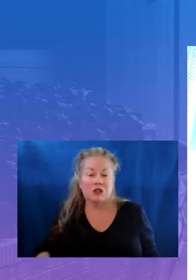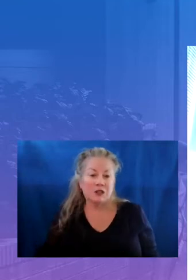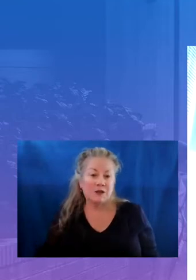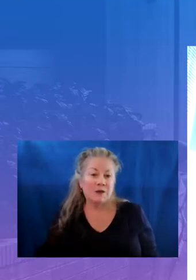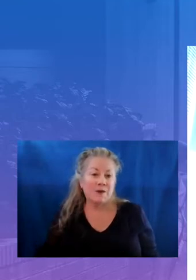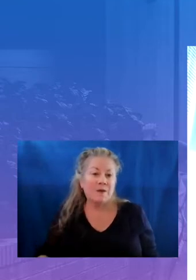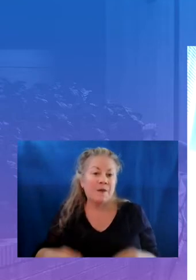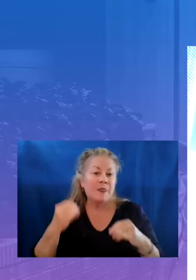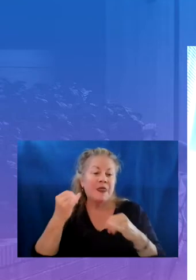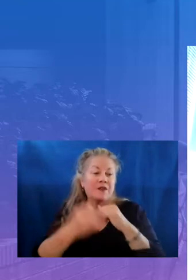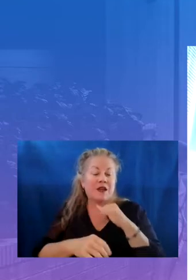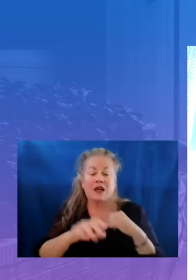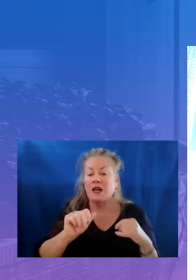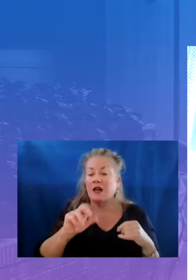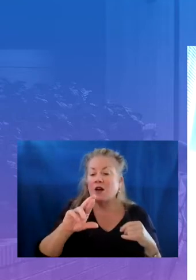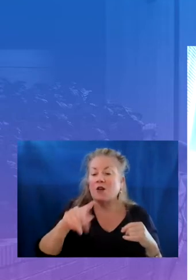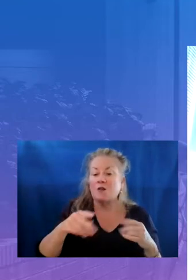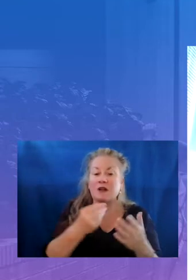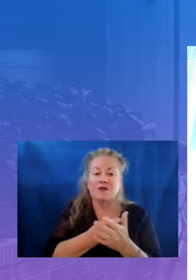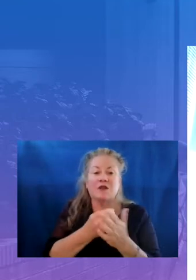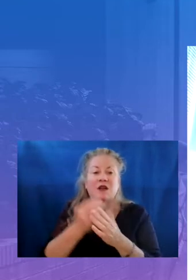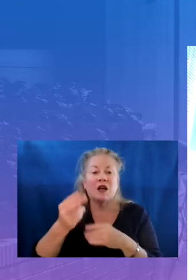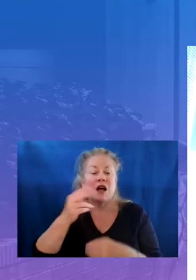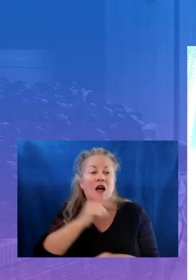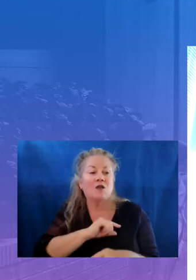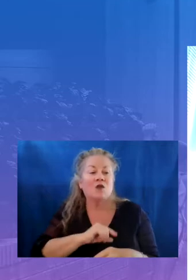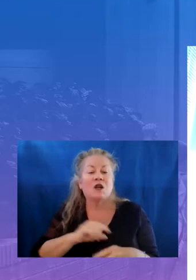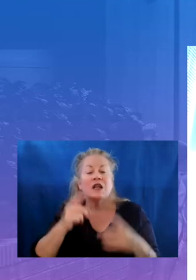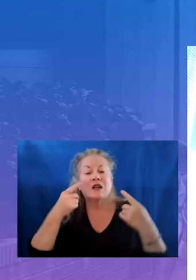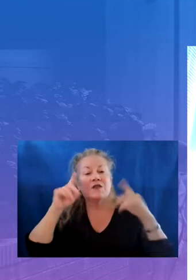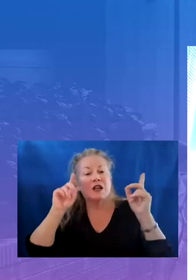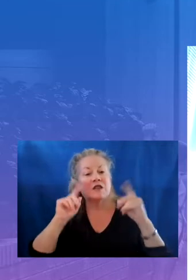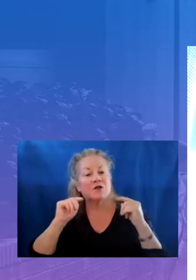used to implement high quality and effective tutoring the best available evidence suggests